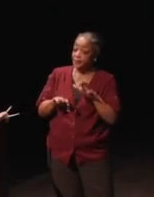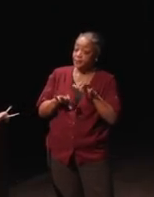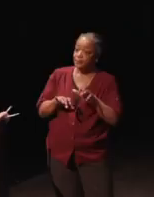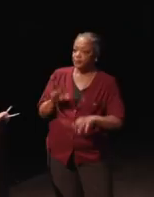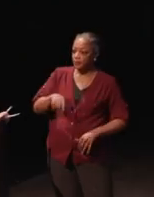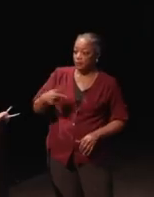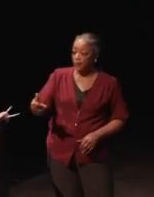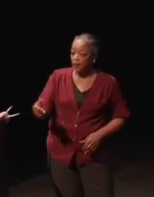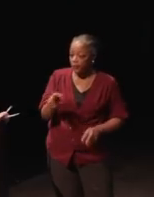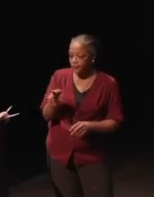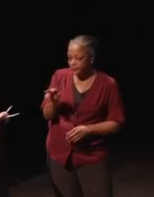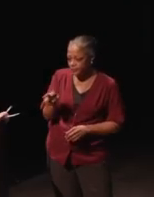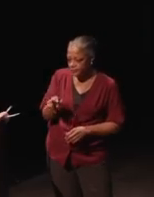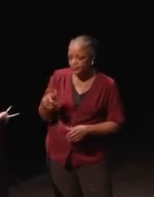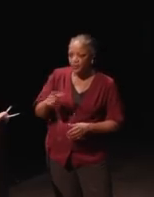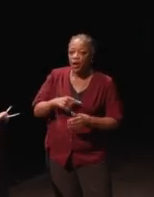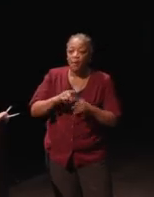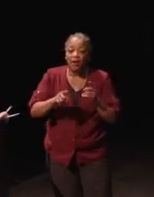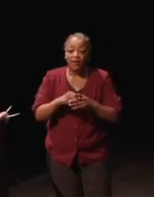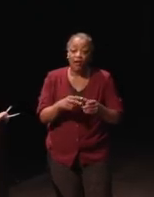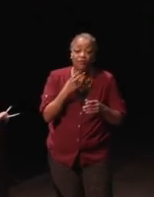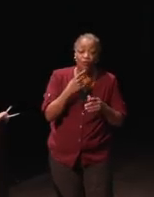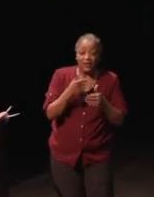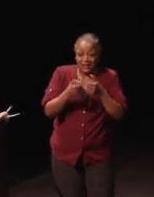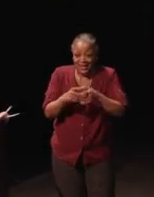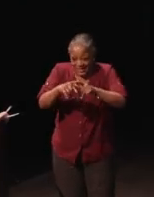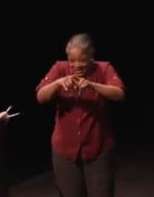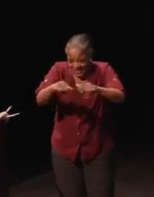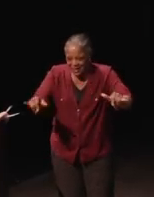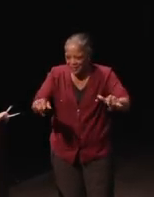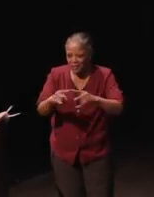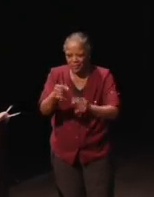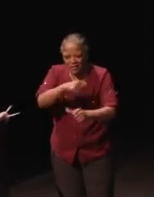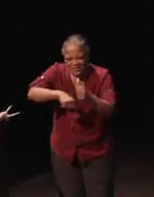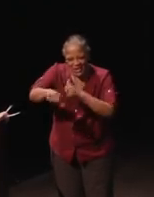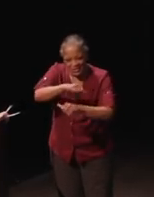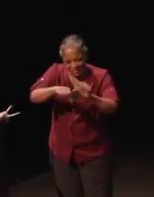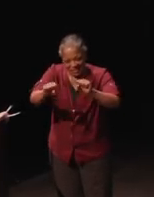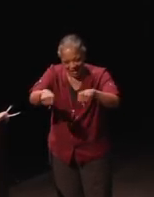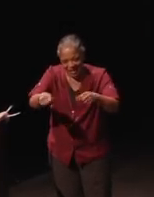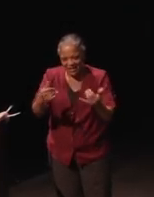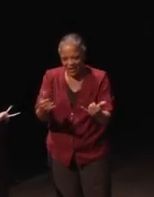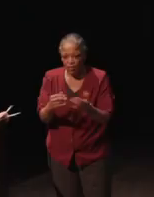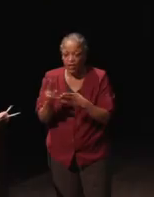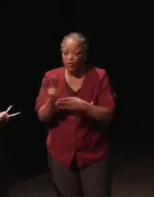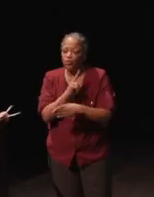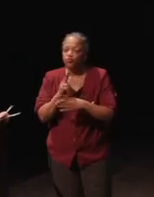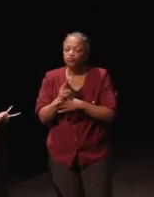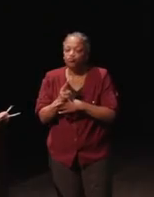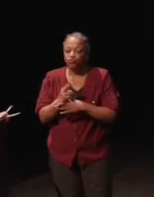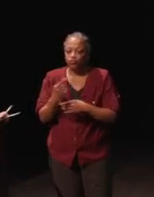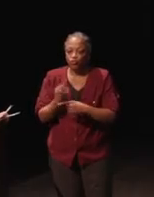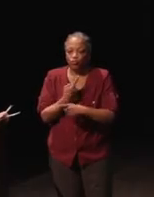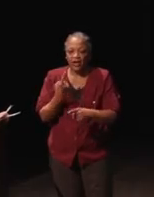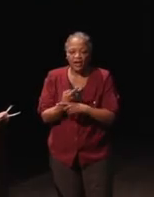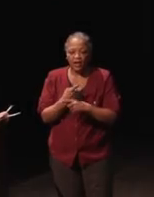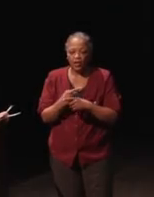text simultaneously to each other, and you can use it over regular mainstream networks.